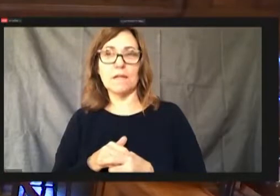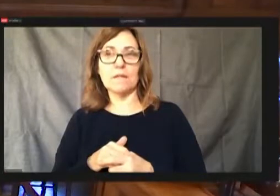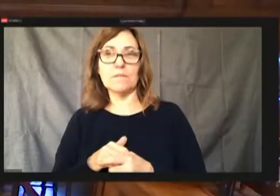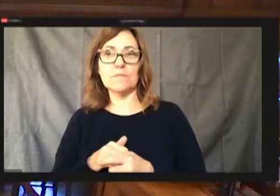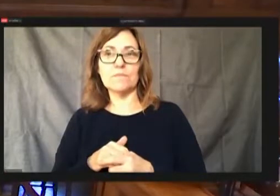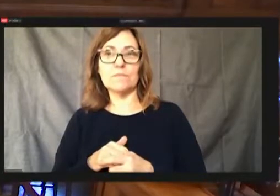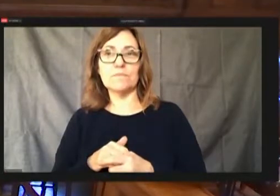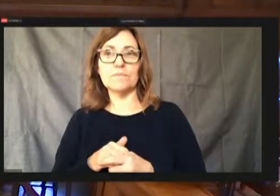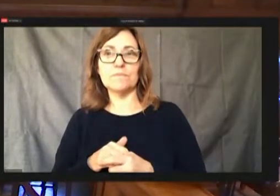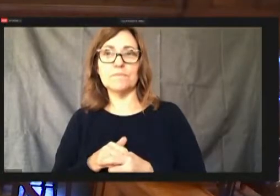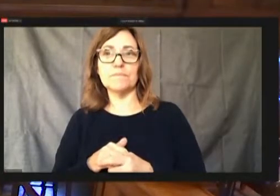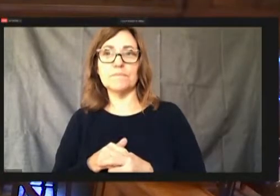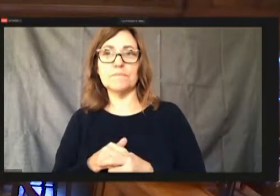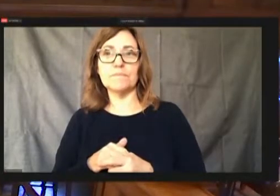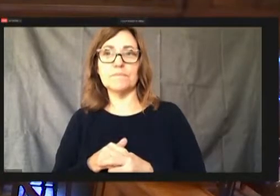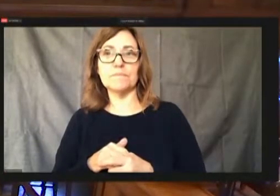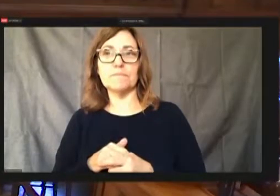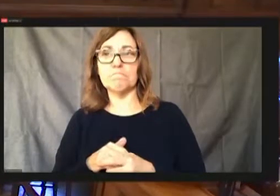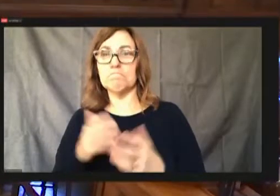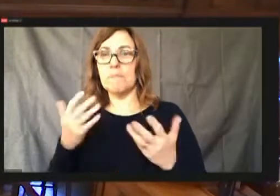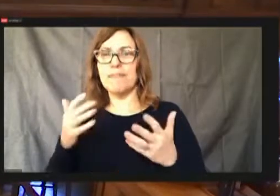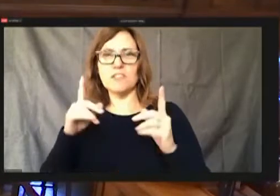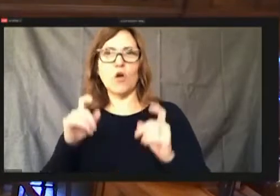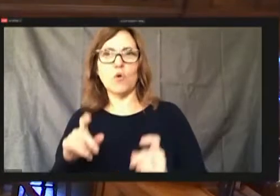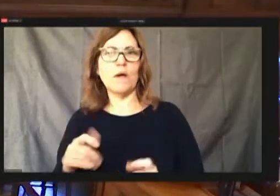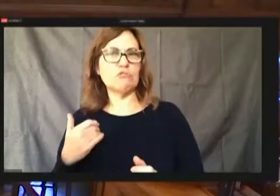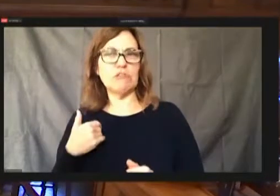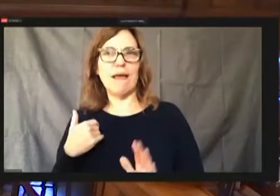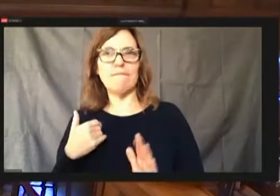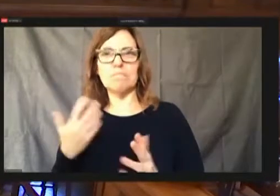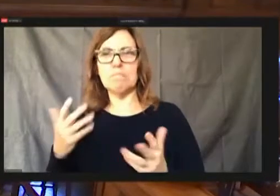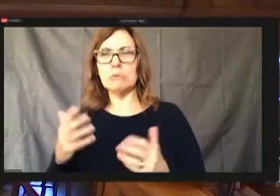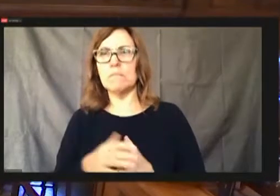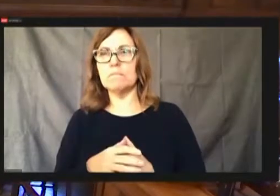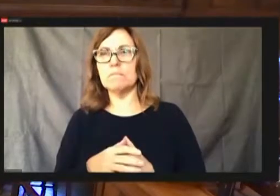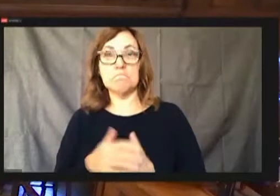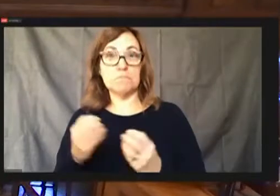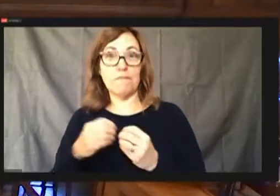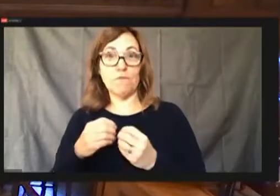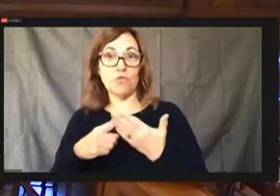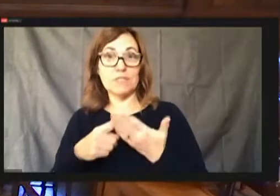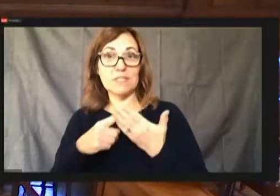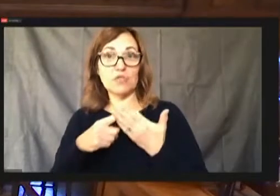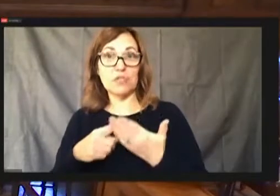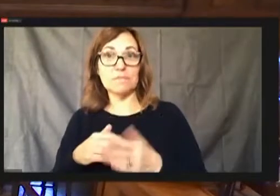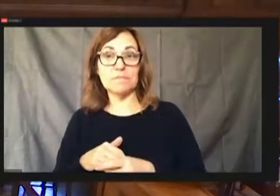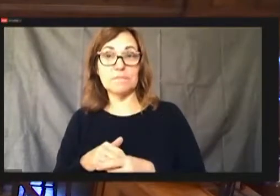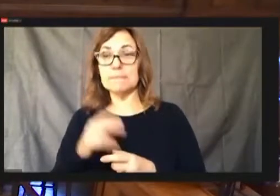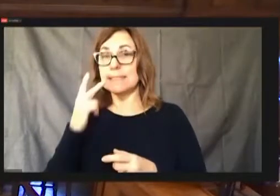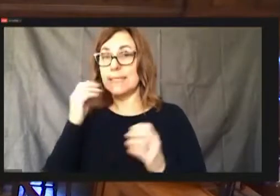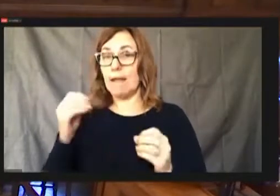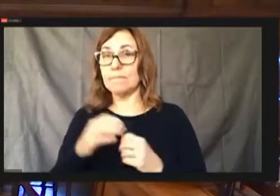That's all the questions I have to work for the discussion, saying none.